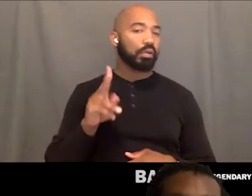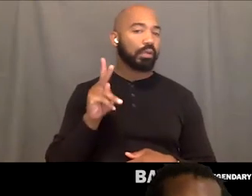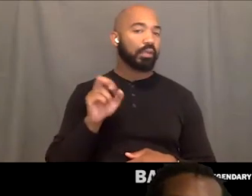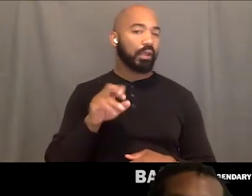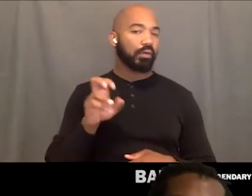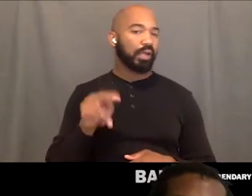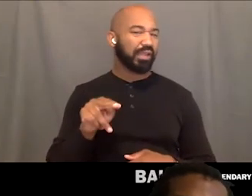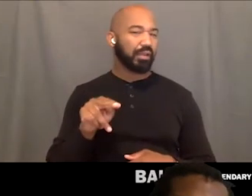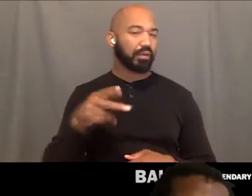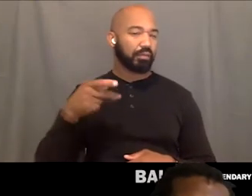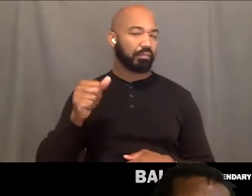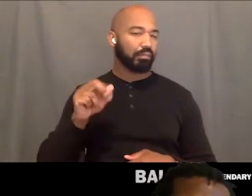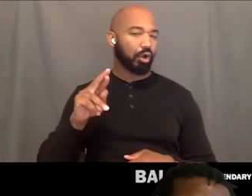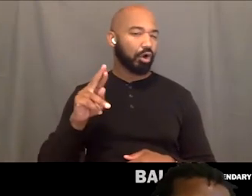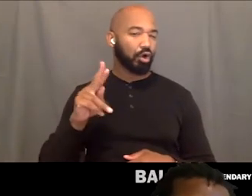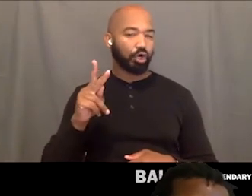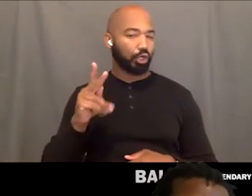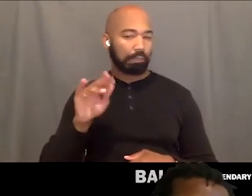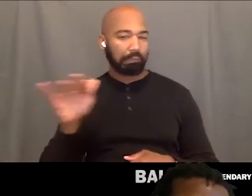Just to get me there in the morning.